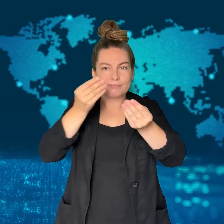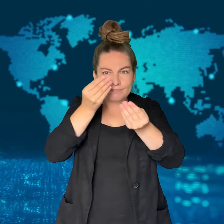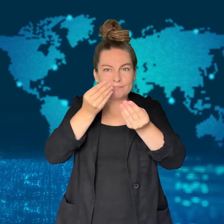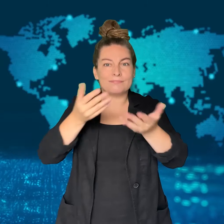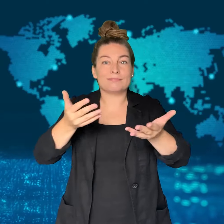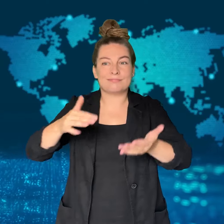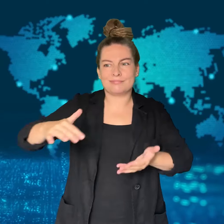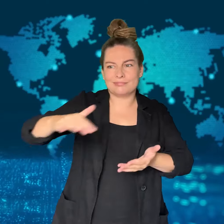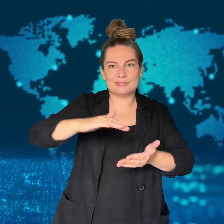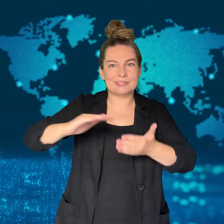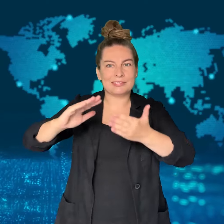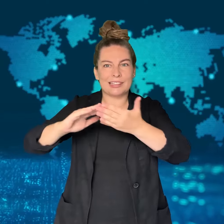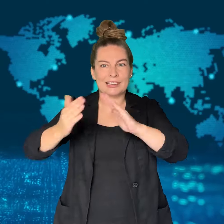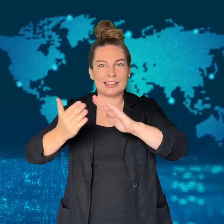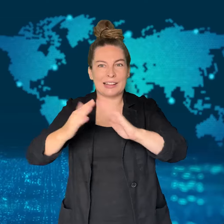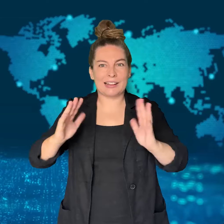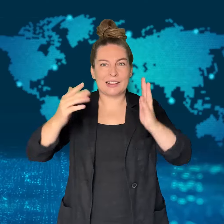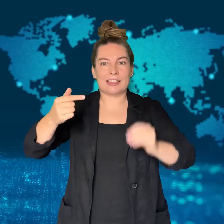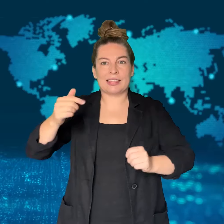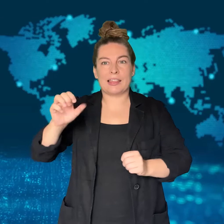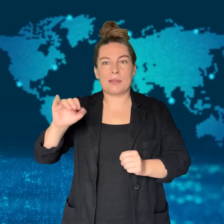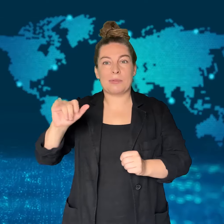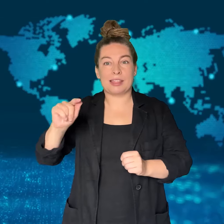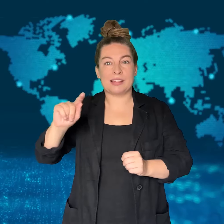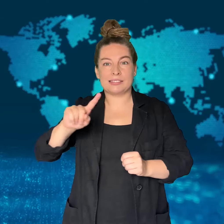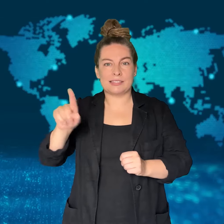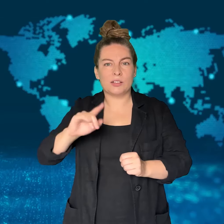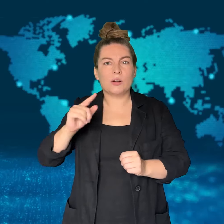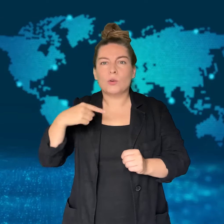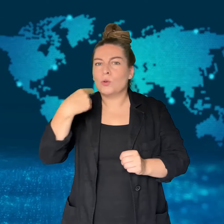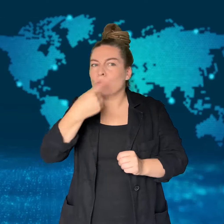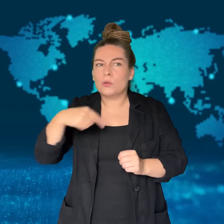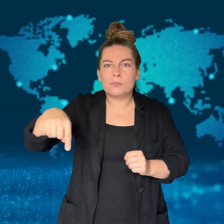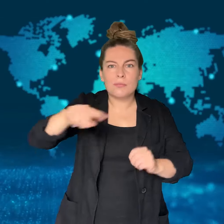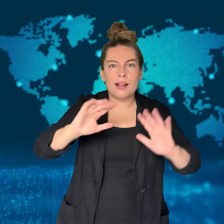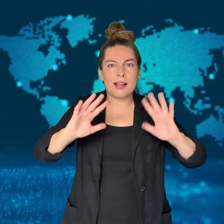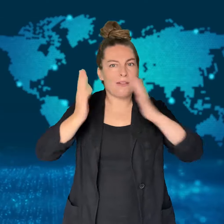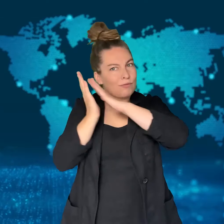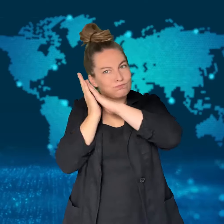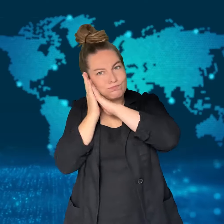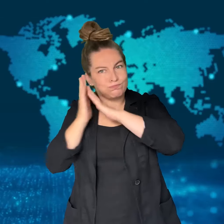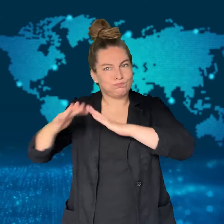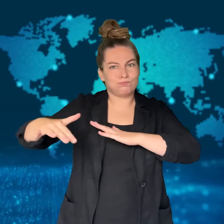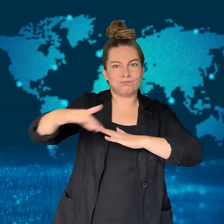Reportedly, the residents of Temitz were told to